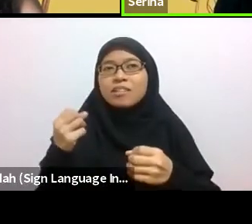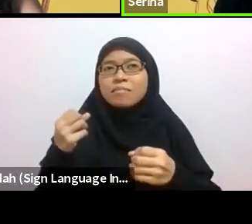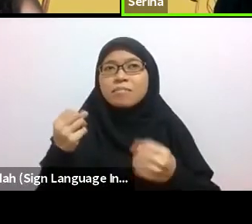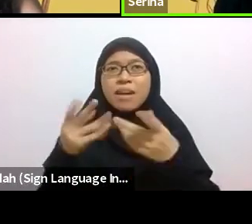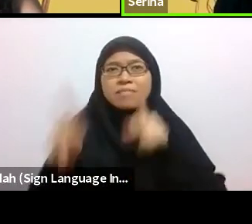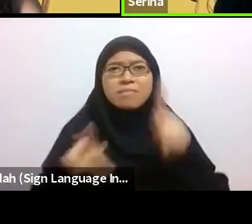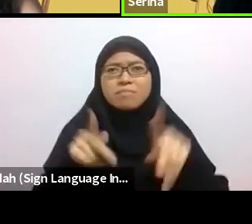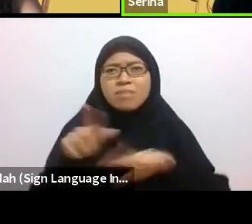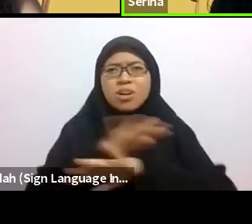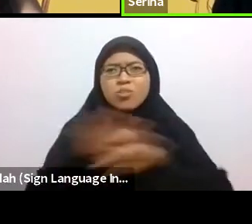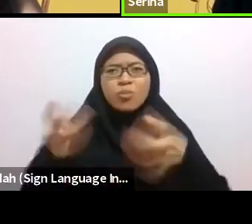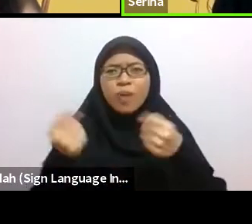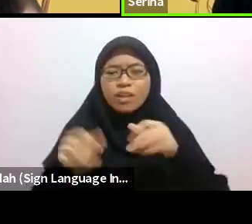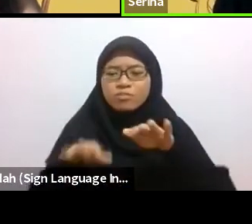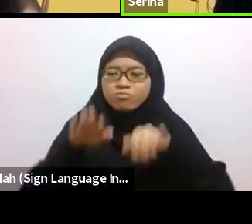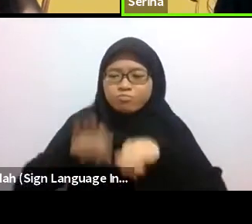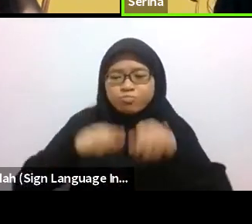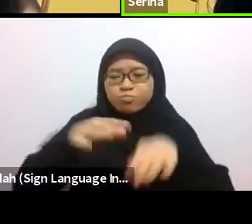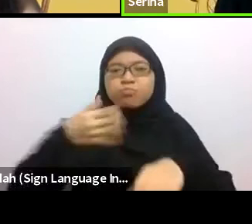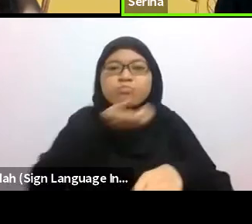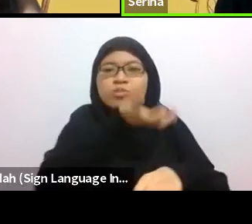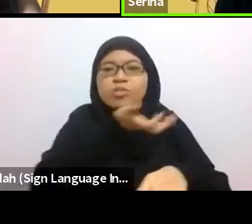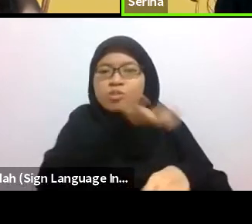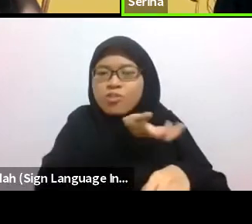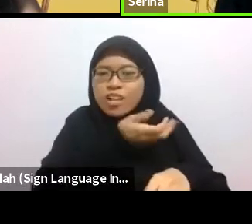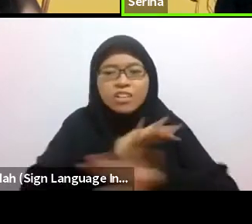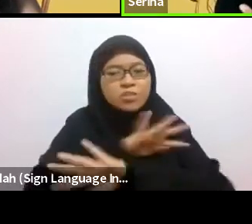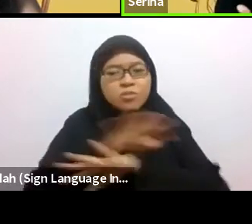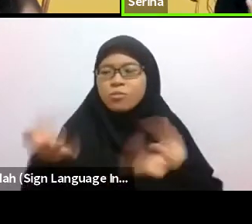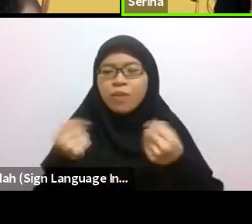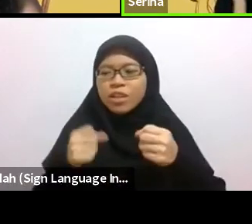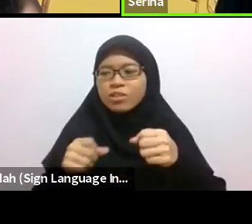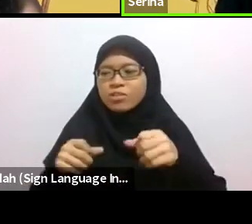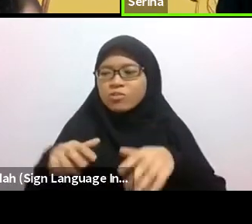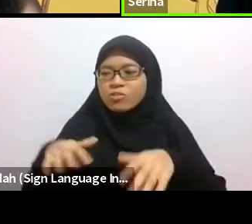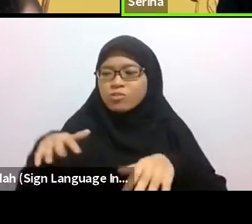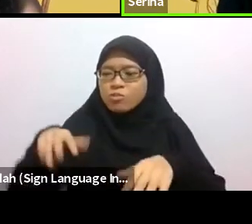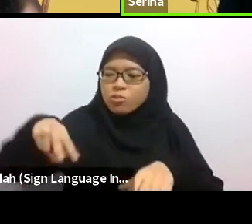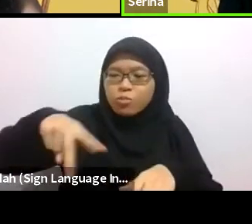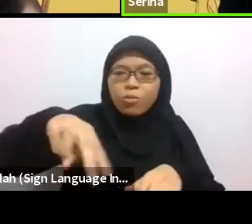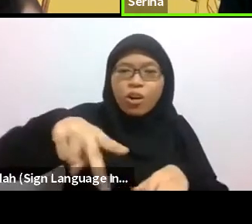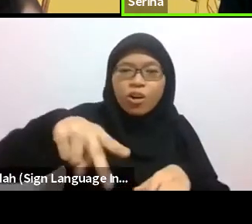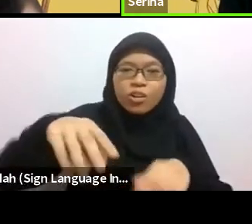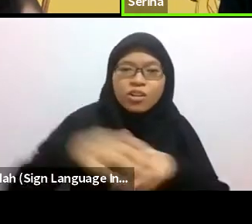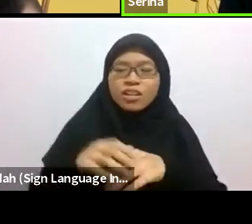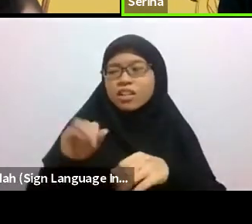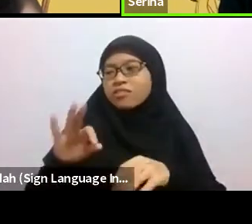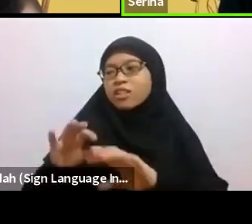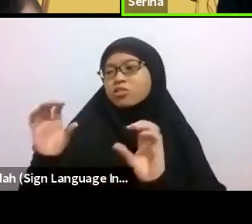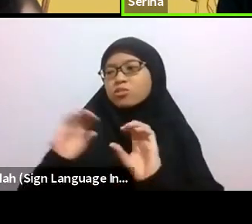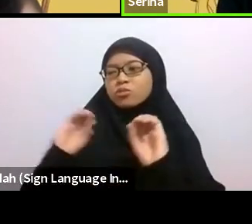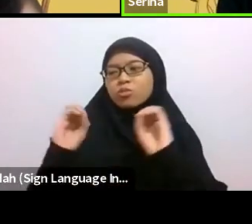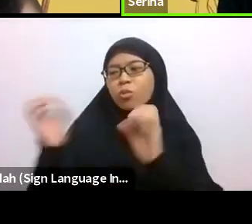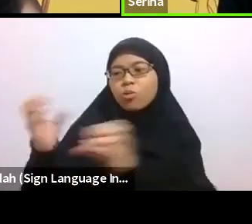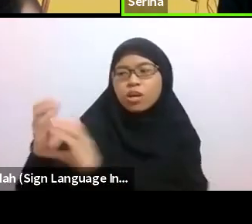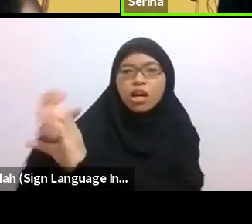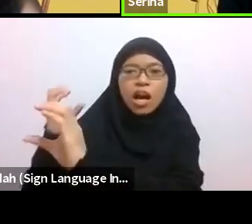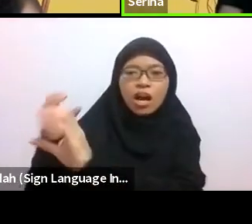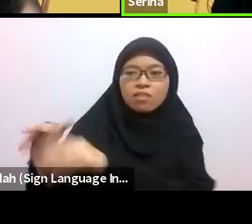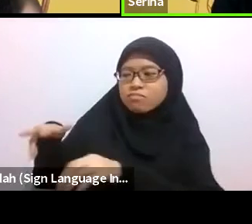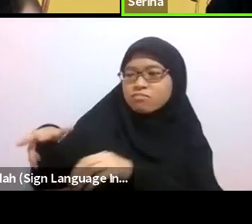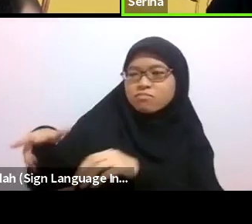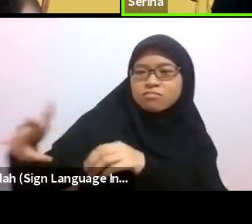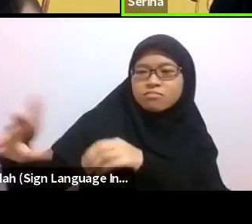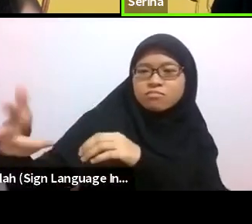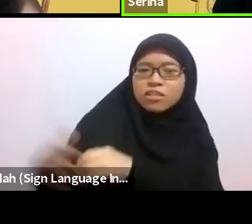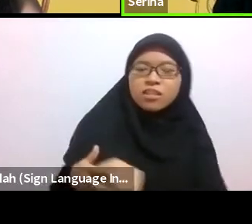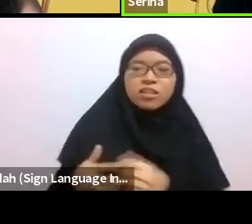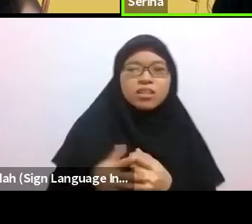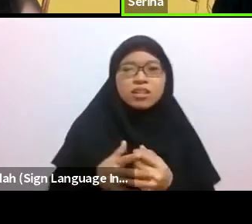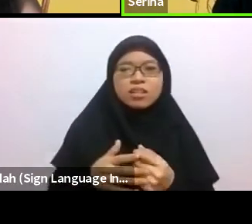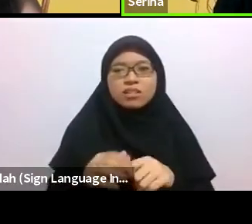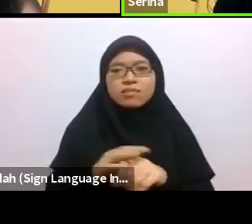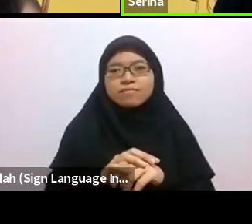That means we’ve lost that connection. So I think re-finding that connection can go a long way in helping solve all the problems that we have.